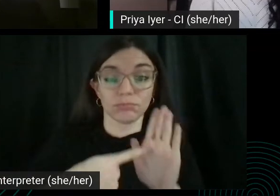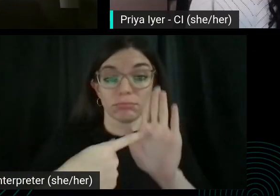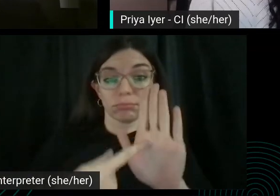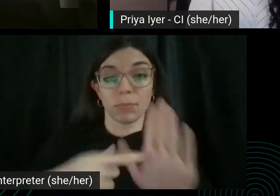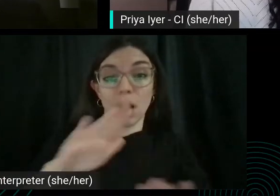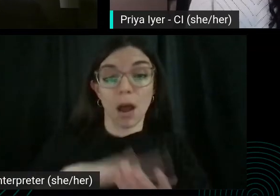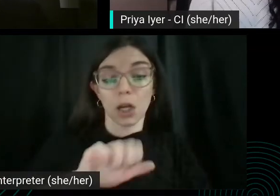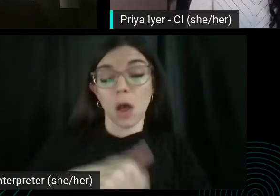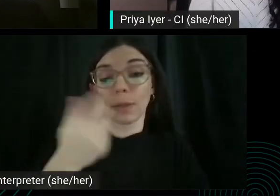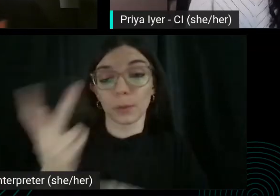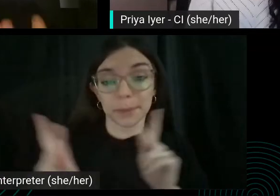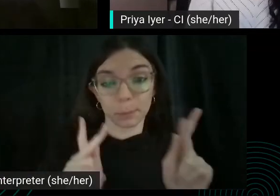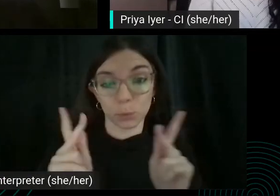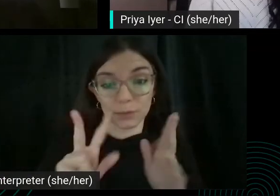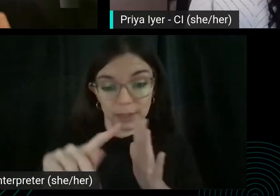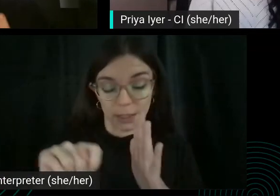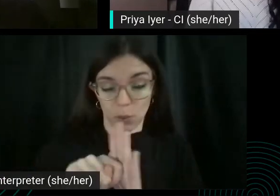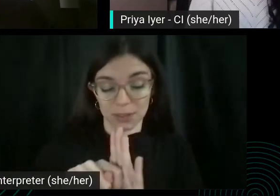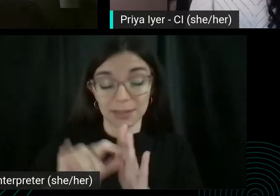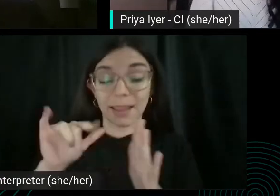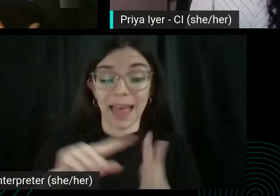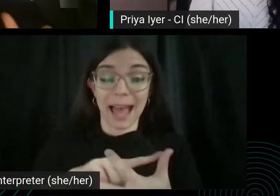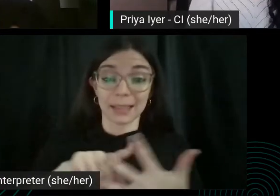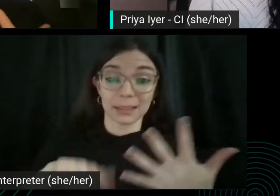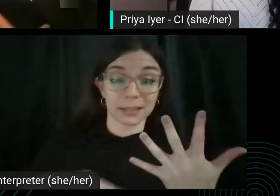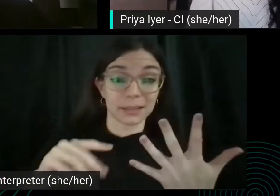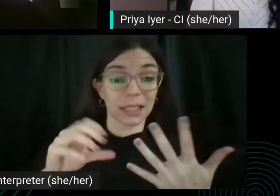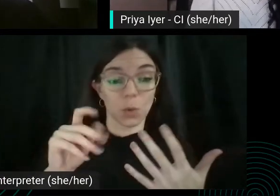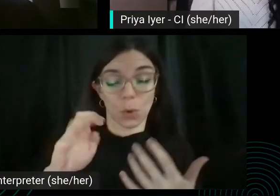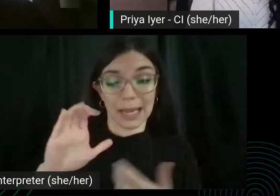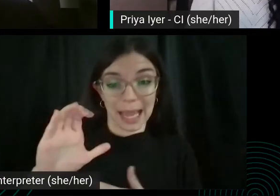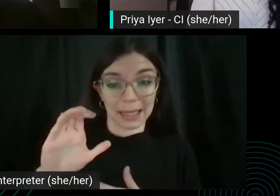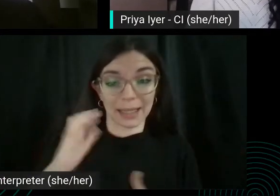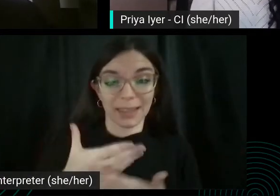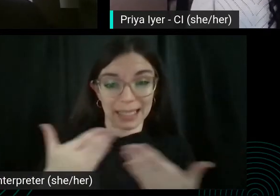This is organic sort of stuff that helps Google make that money, right?